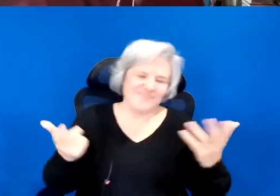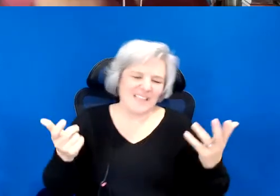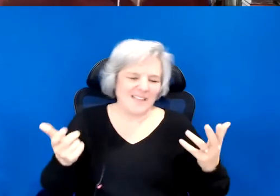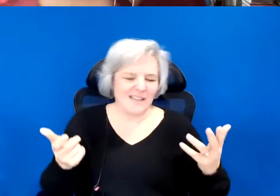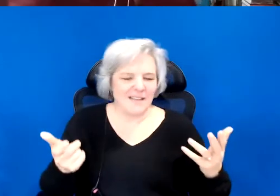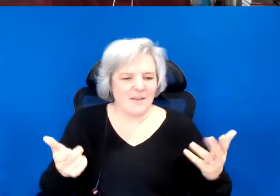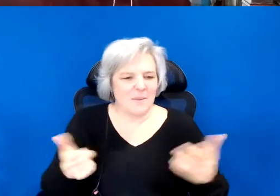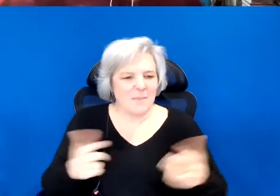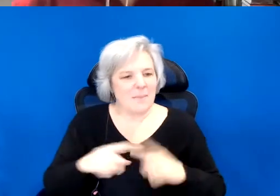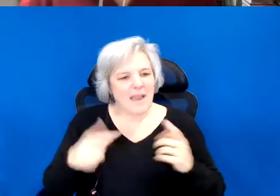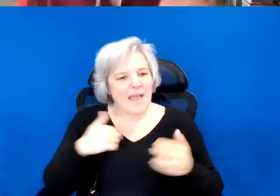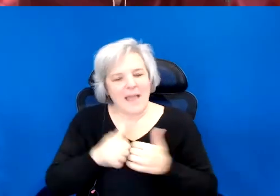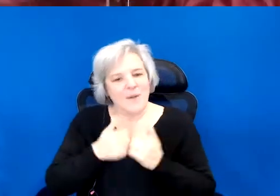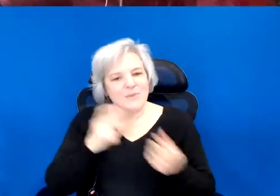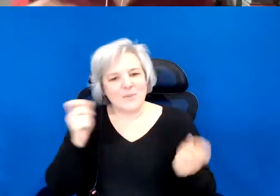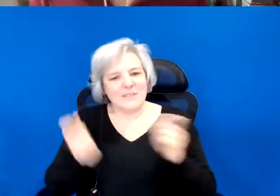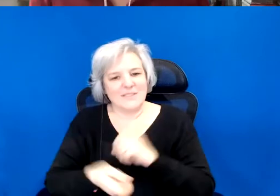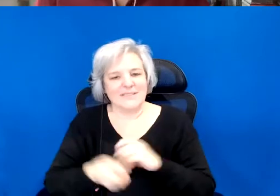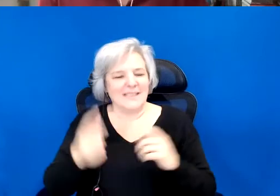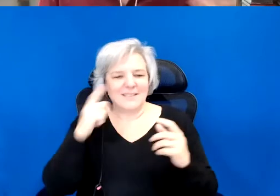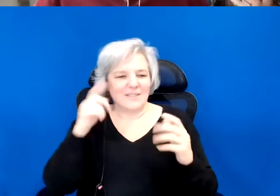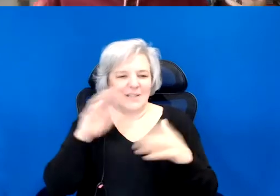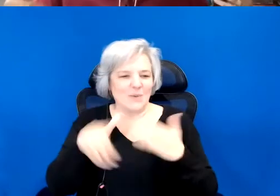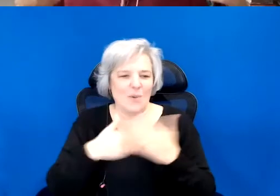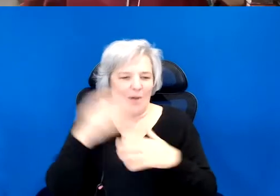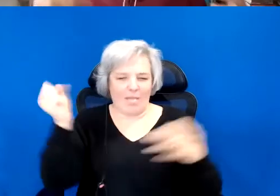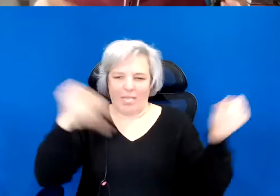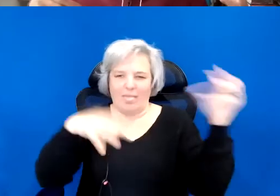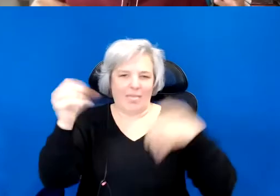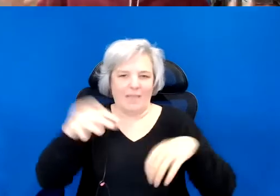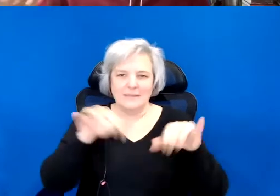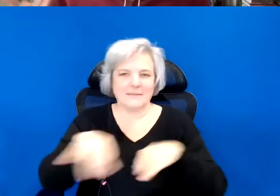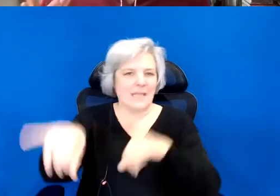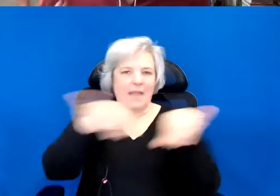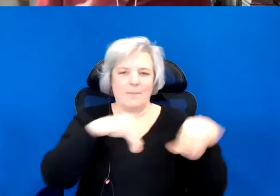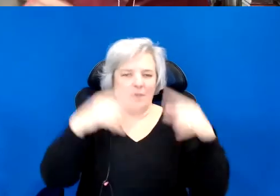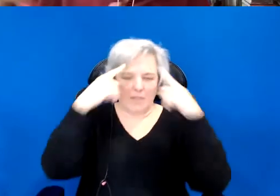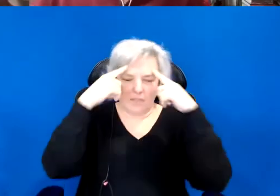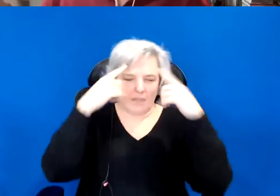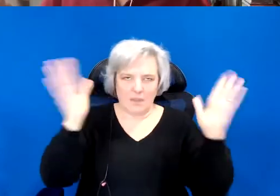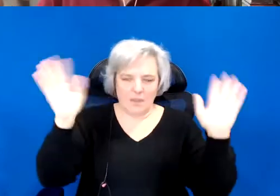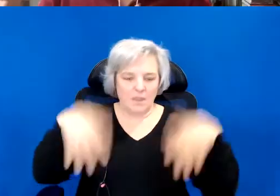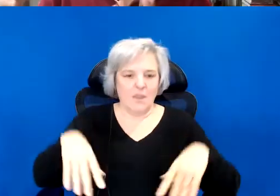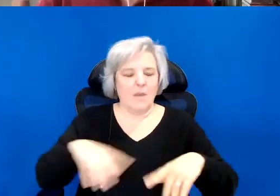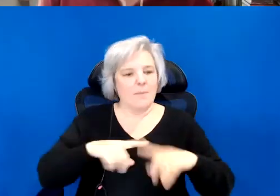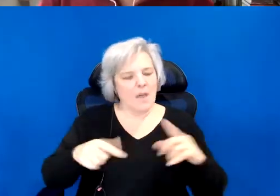It in the south it is all of us. But, I guess I am thinking about that because